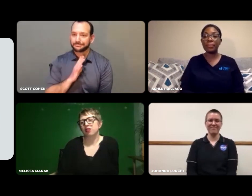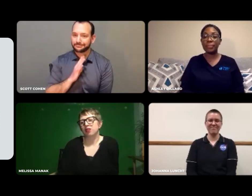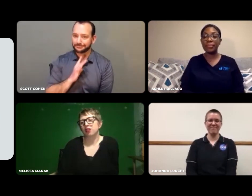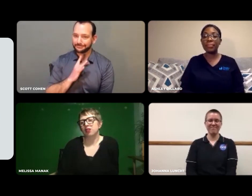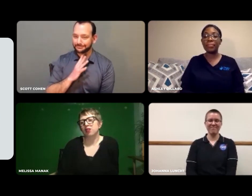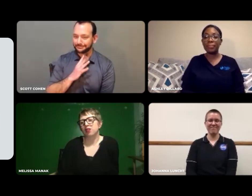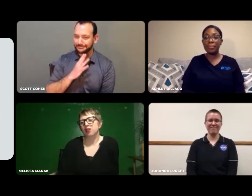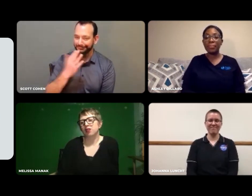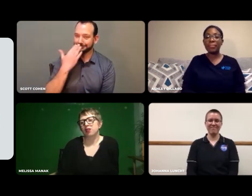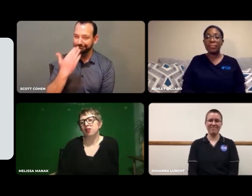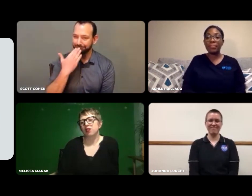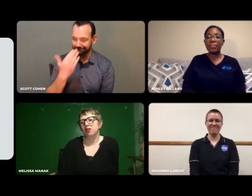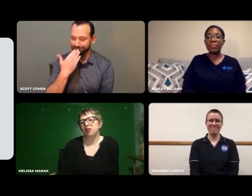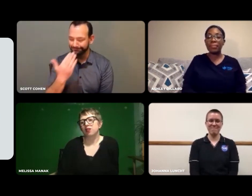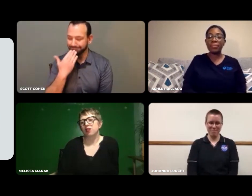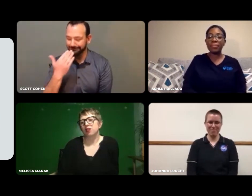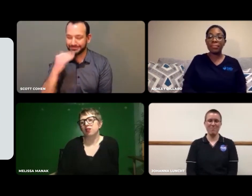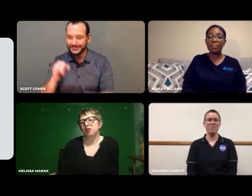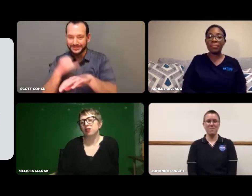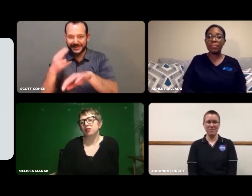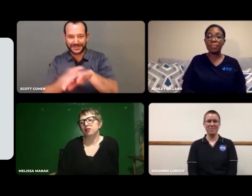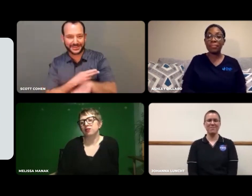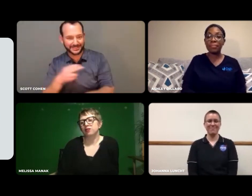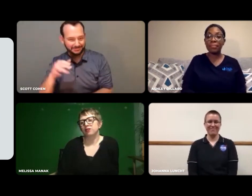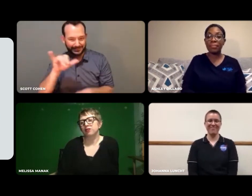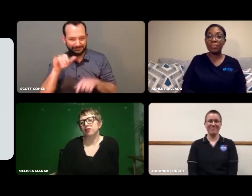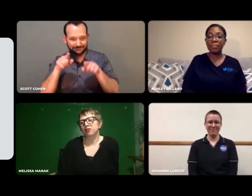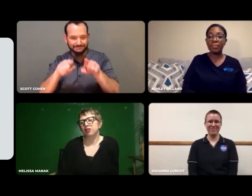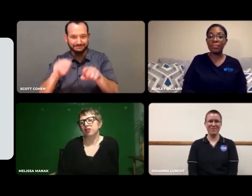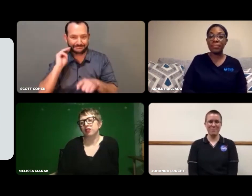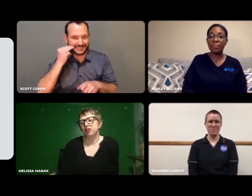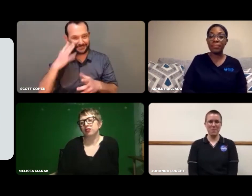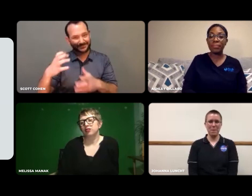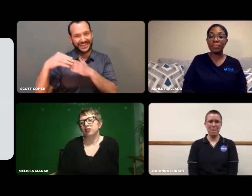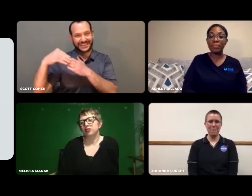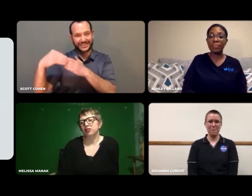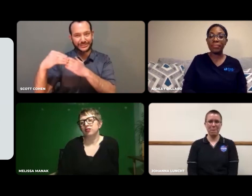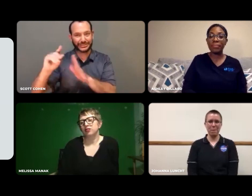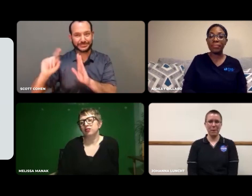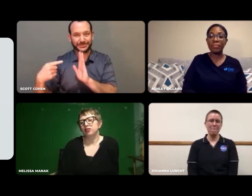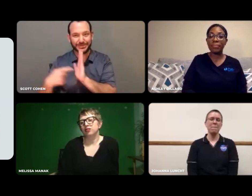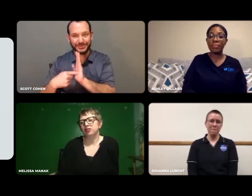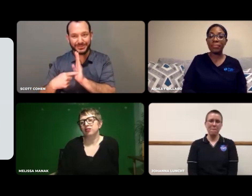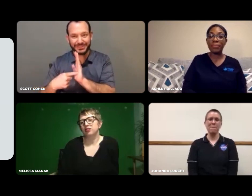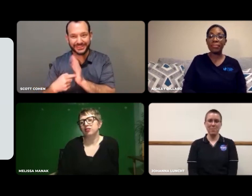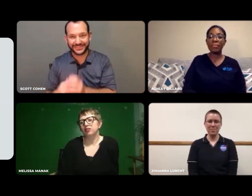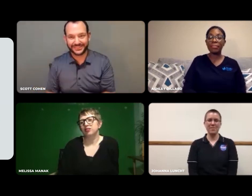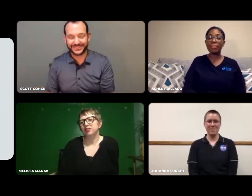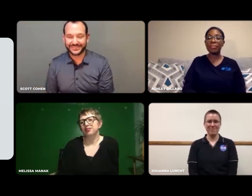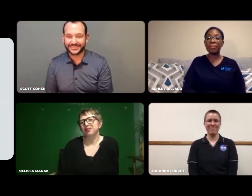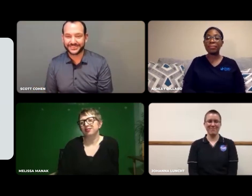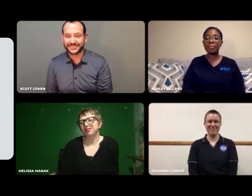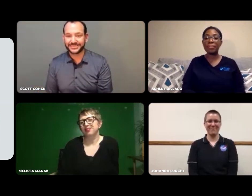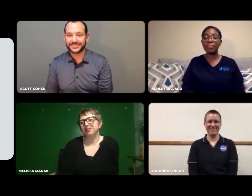Very cool. So, just like Melissa, you're looking for a leadership role!